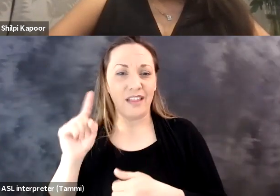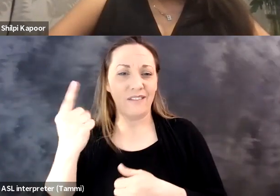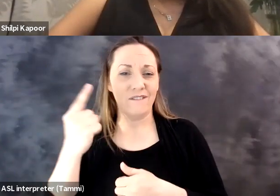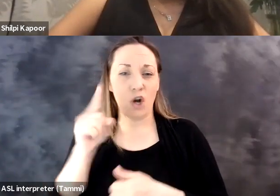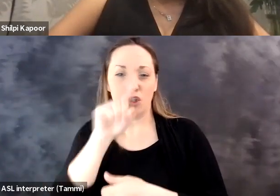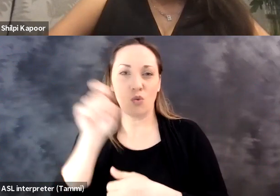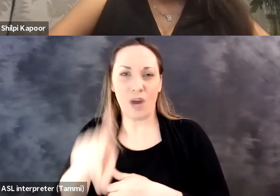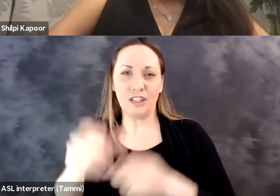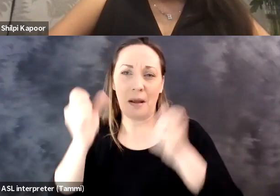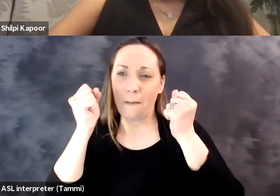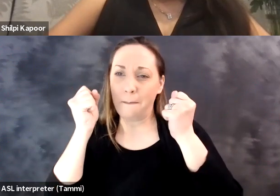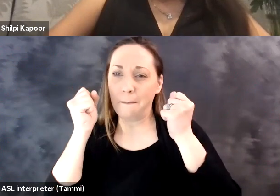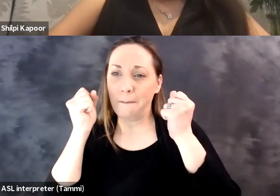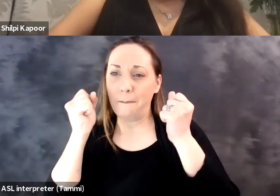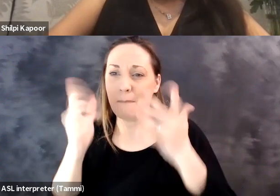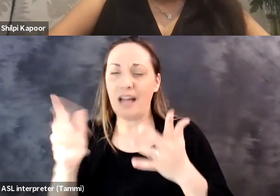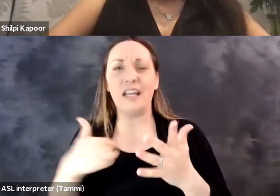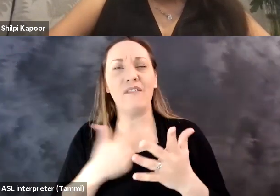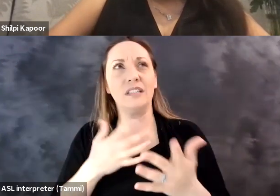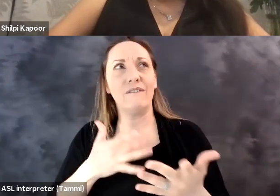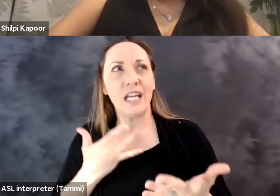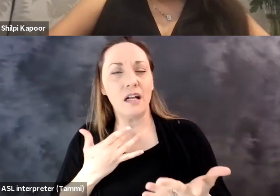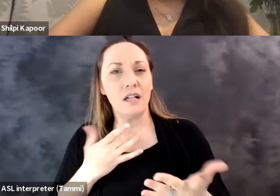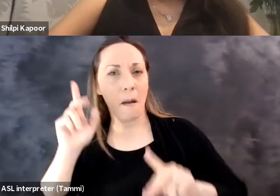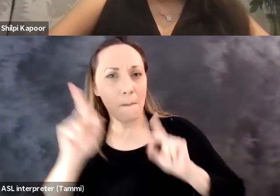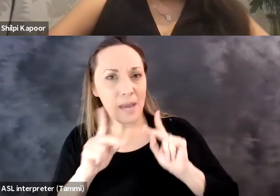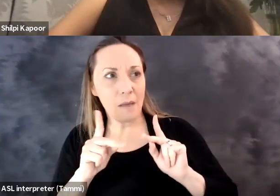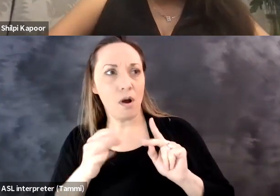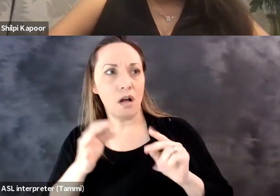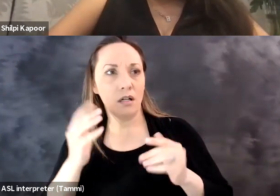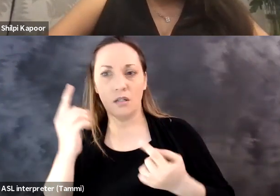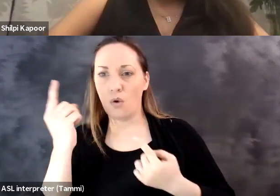of the most important things, right? And I think the first question that a